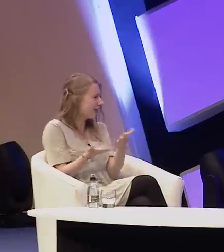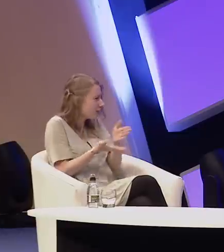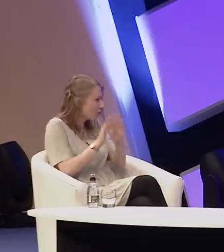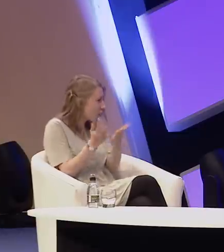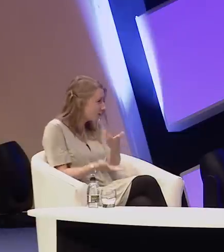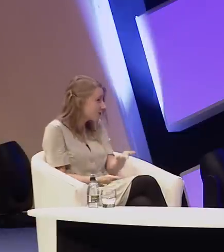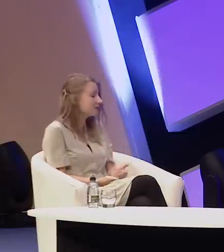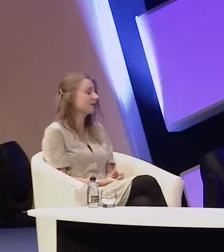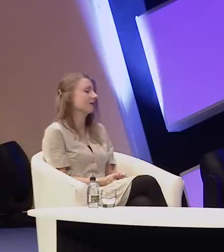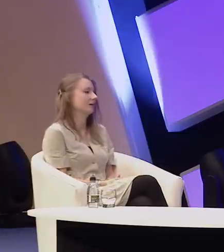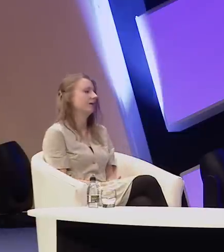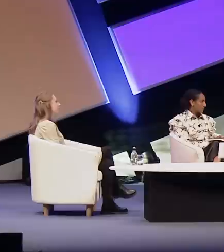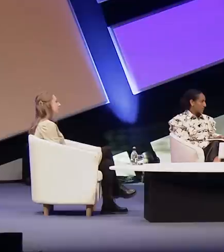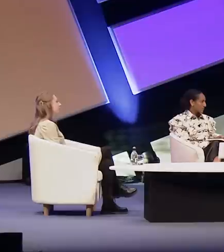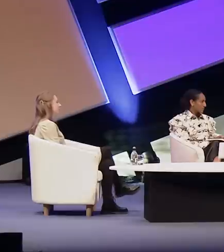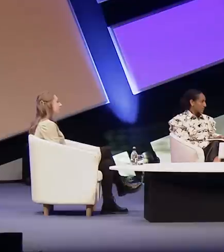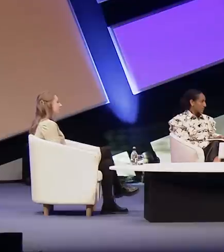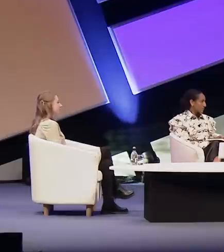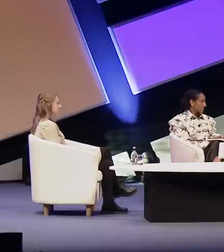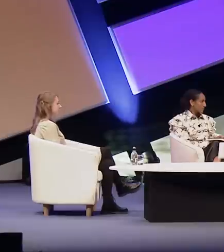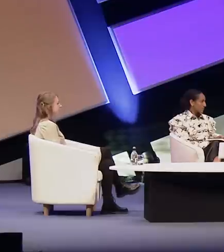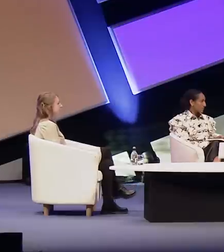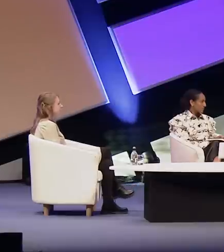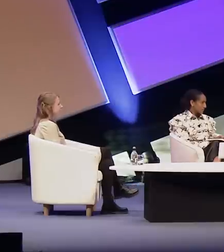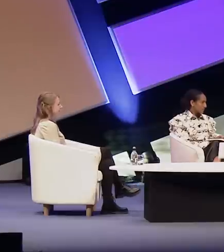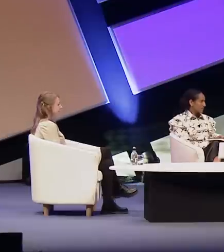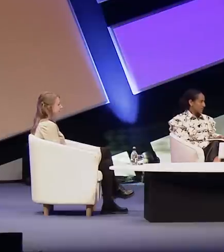Yeah, and I just want the deaf writers to be involved in the writing team